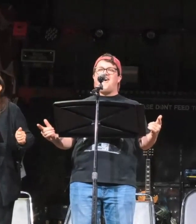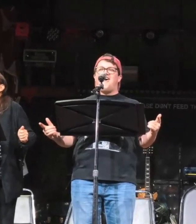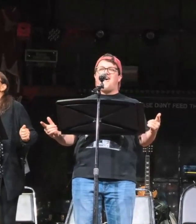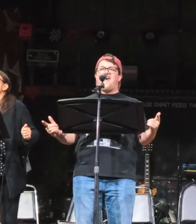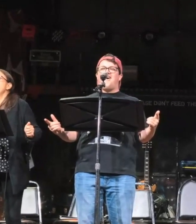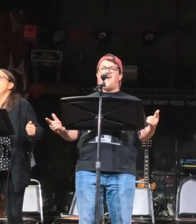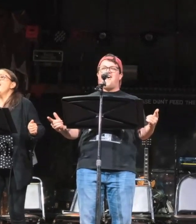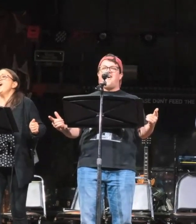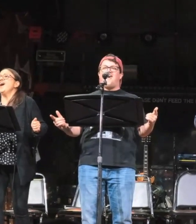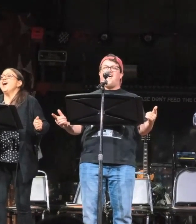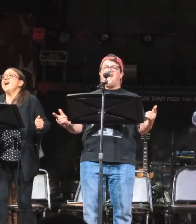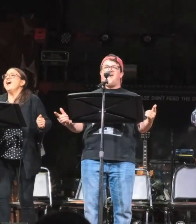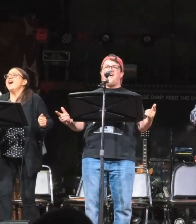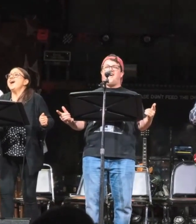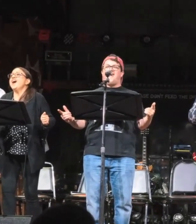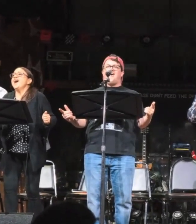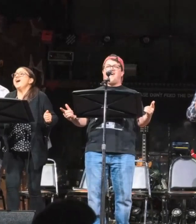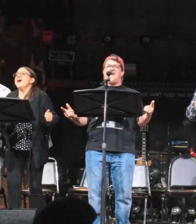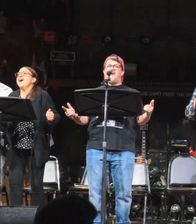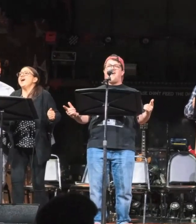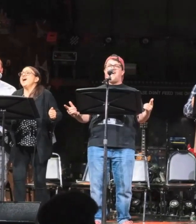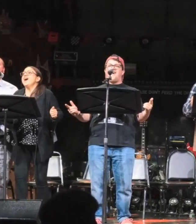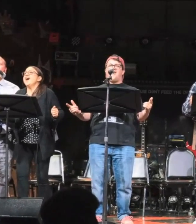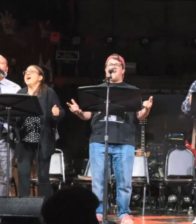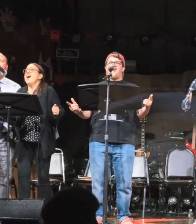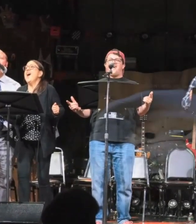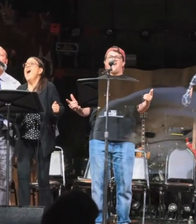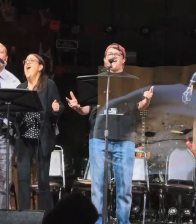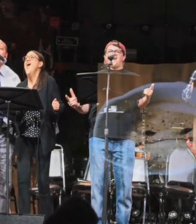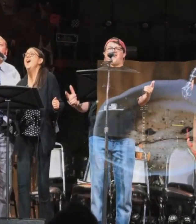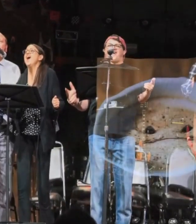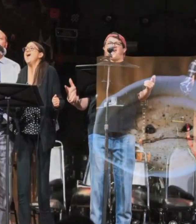education. But the celebration doesn't last long for